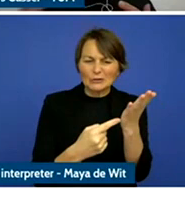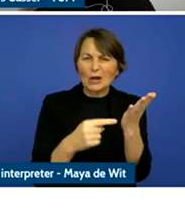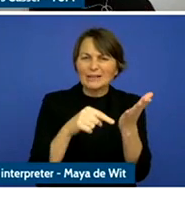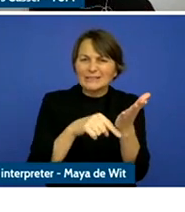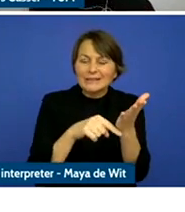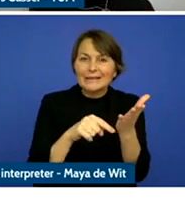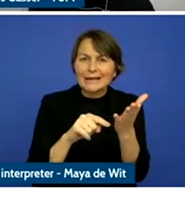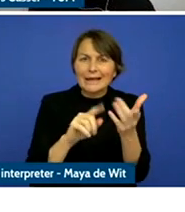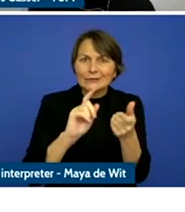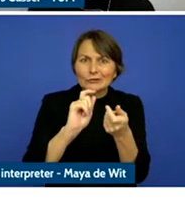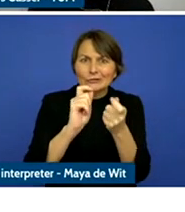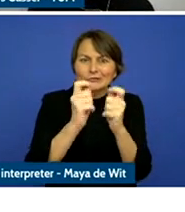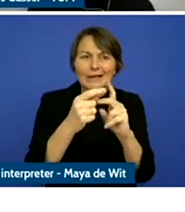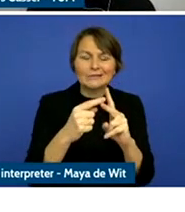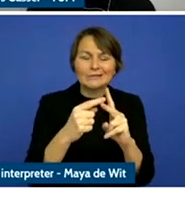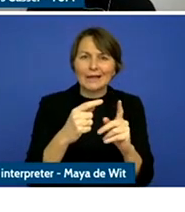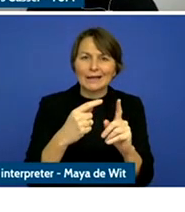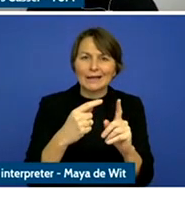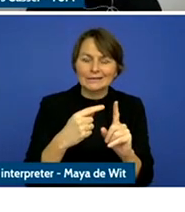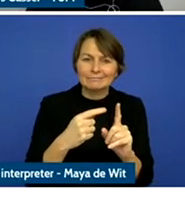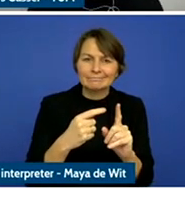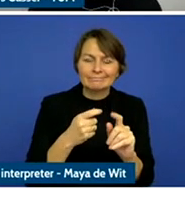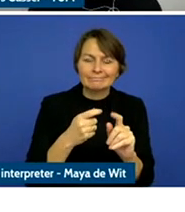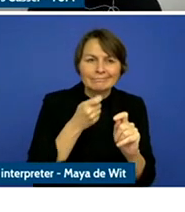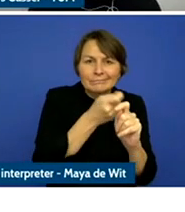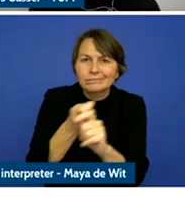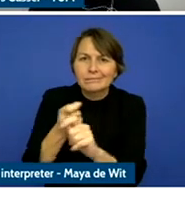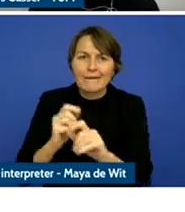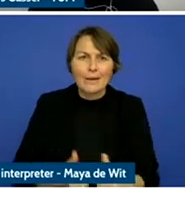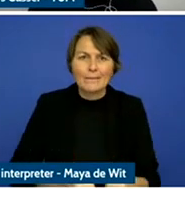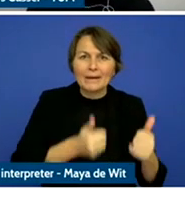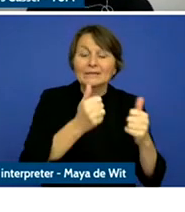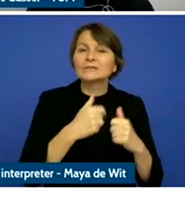and evolution of FrontPage has changed what it means to use the Internetful